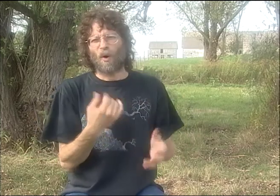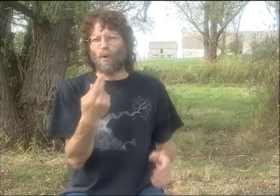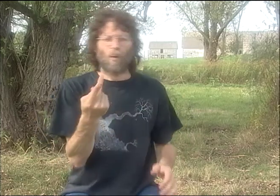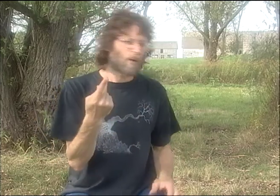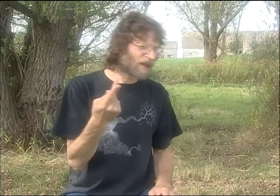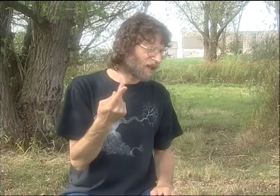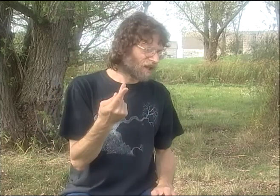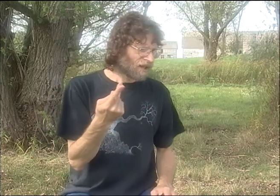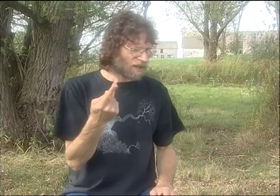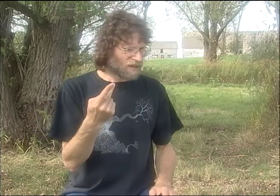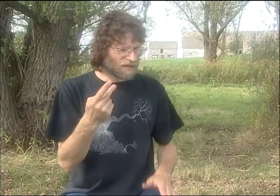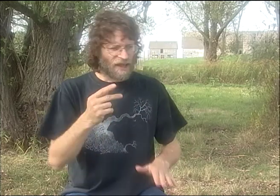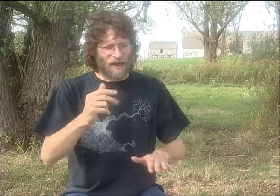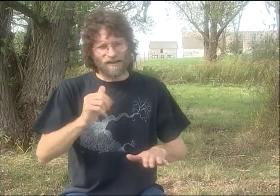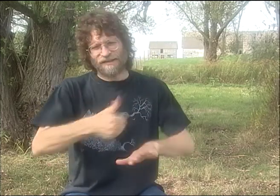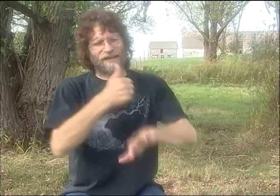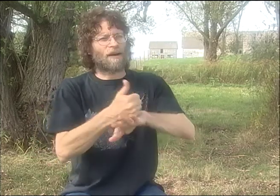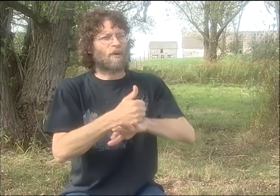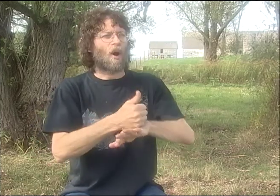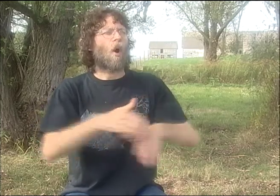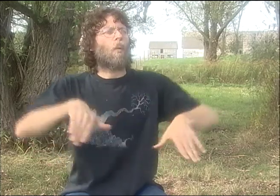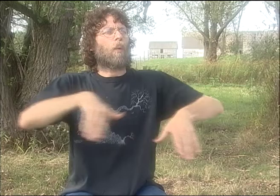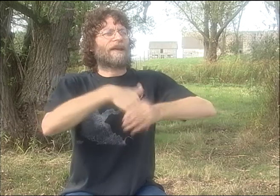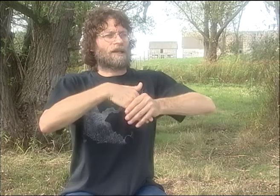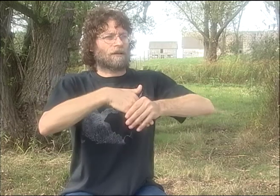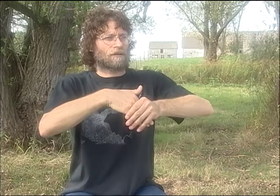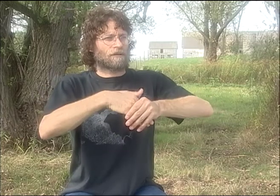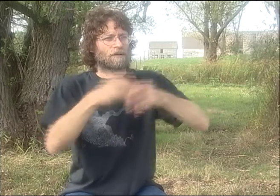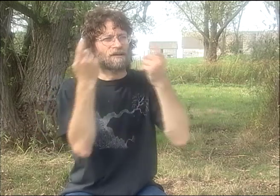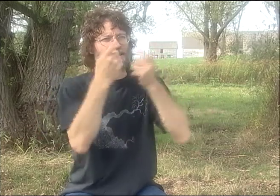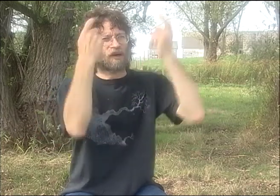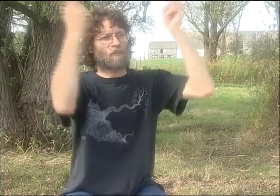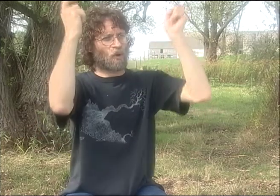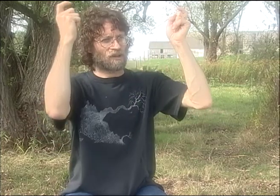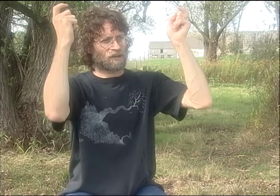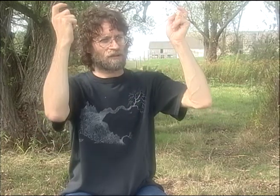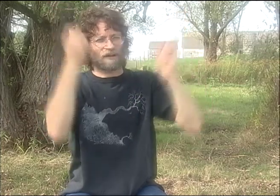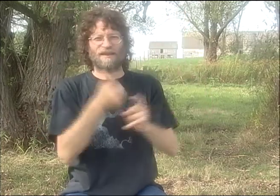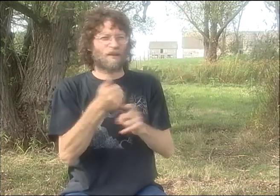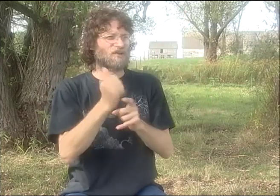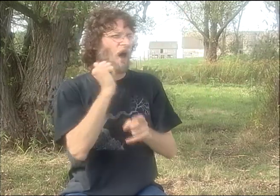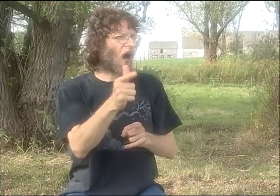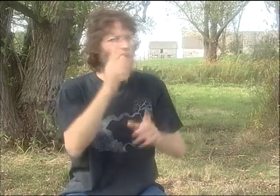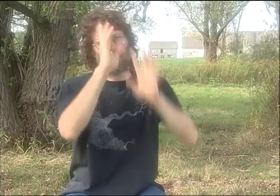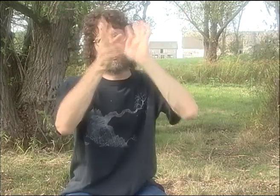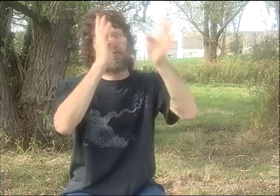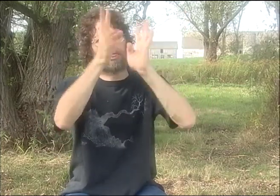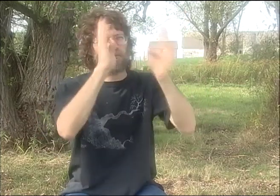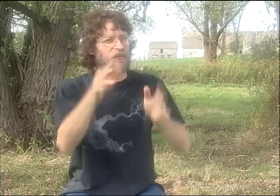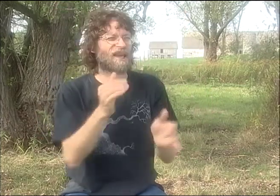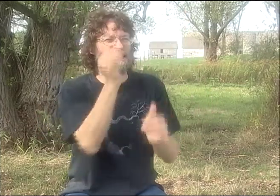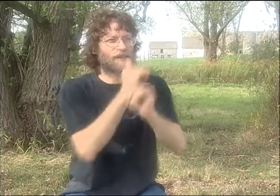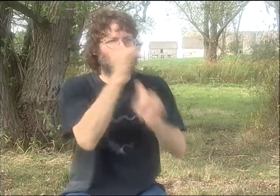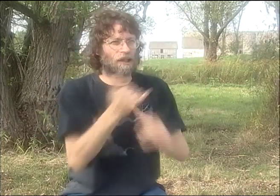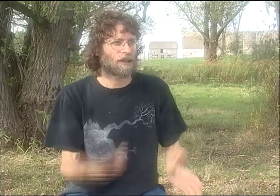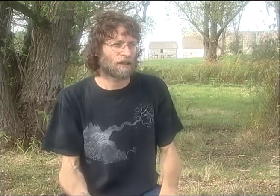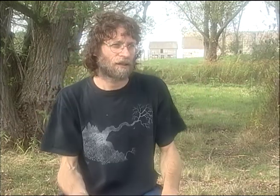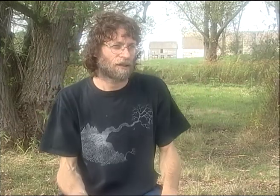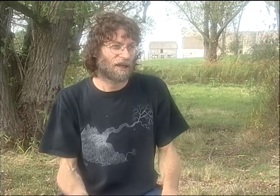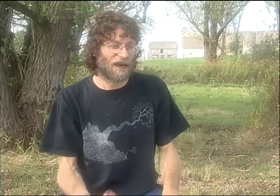AND WE CAME UP WITH THESE PERFORMANCE ART PIECES ALL THE TIME. ONE TIME WE HAD A WEDDING CEREMONY.